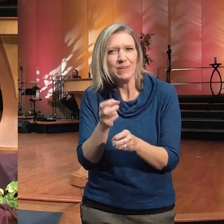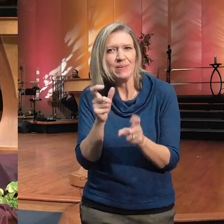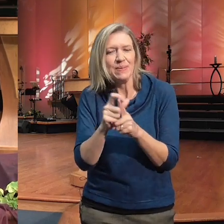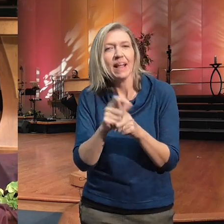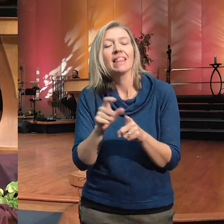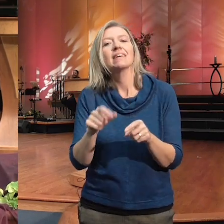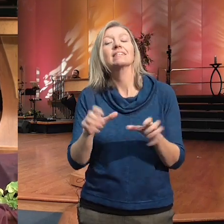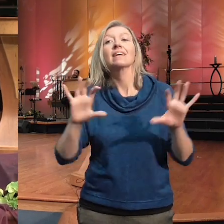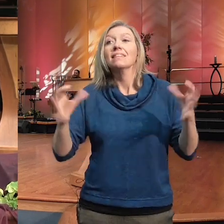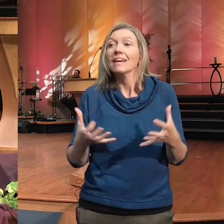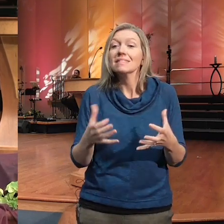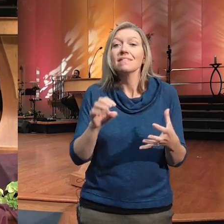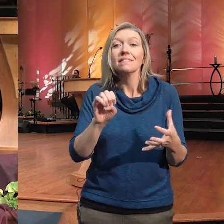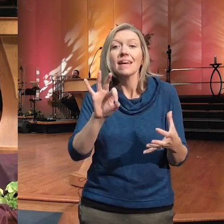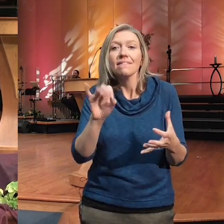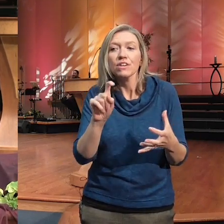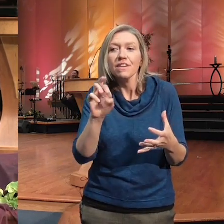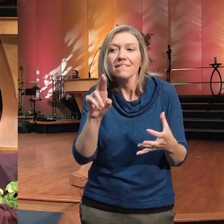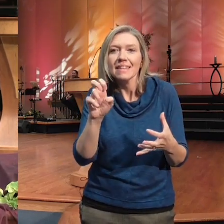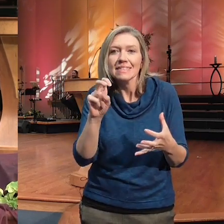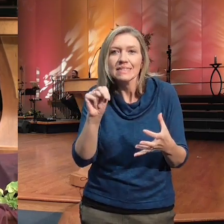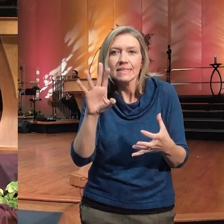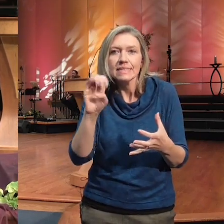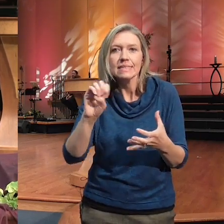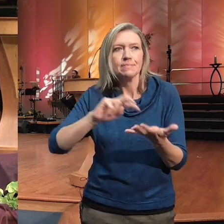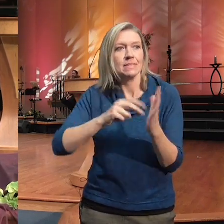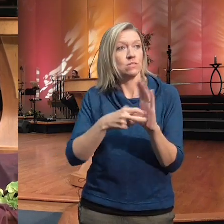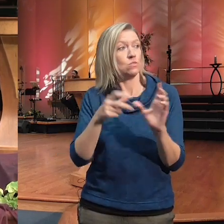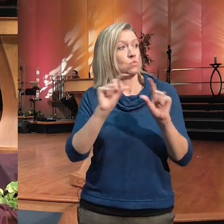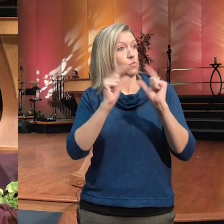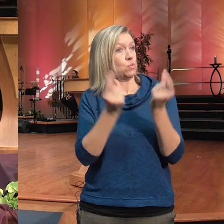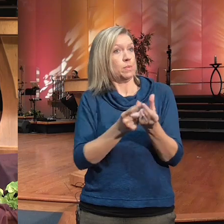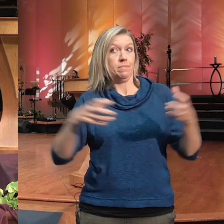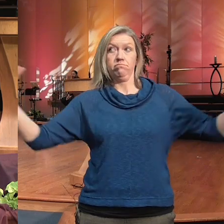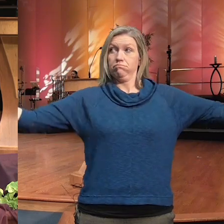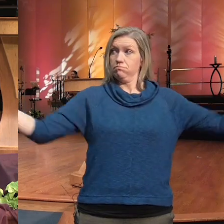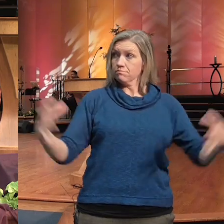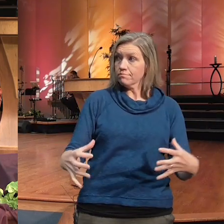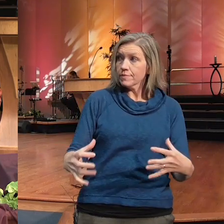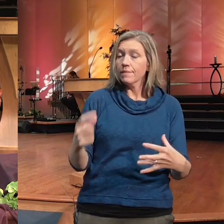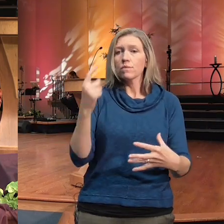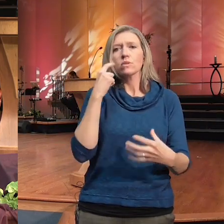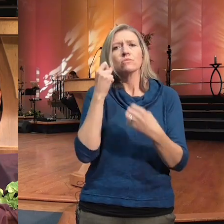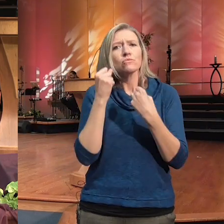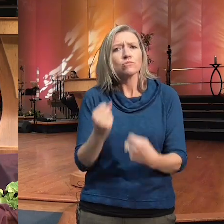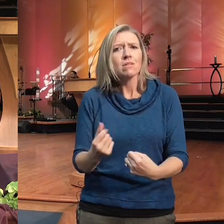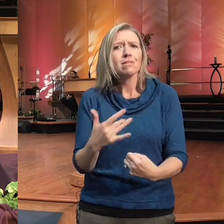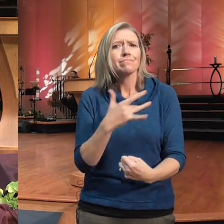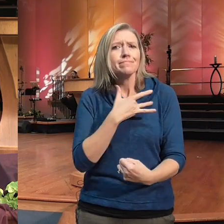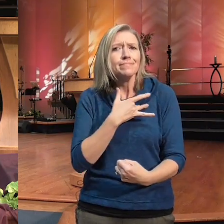a group of people gather together for a strong heartful purpose he talked about uh sociologist